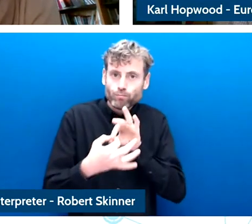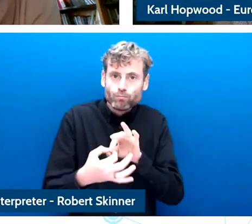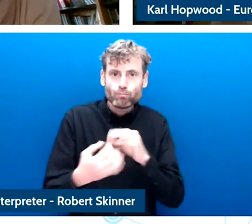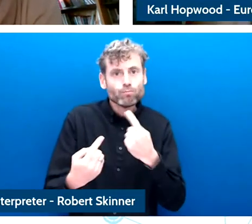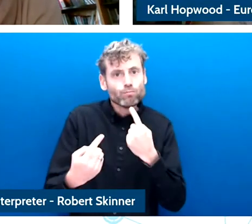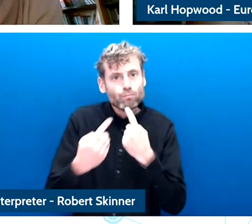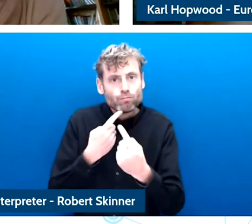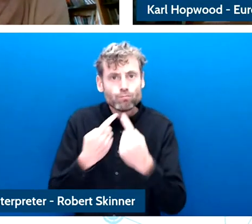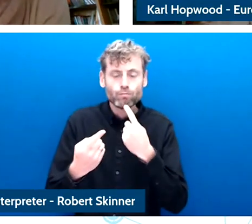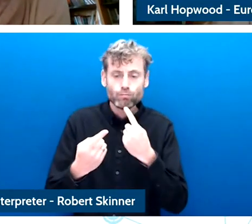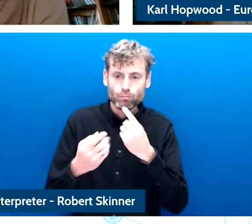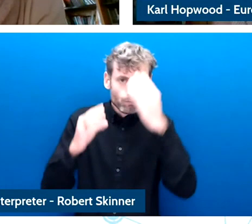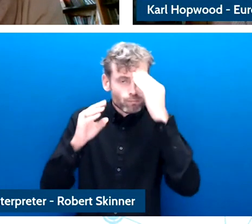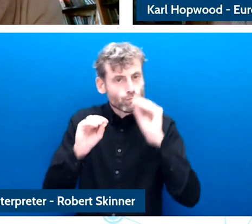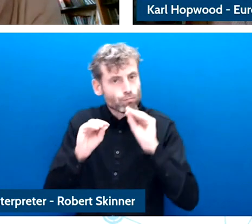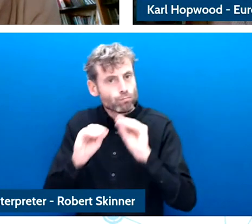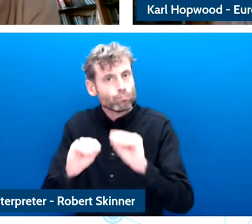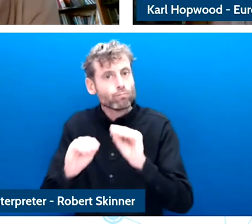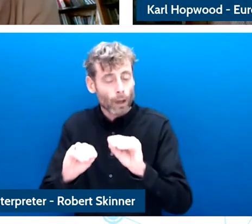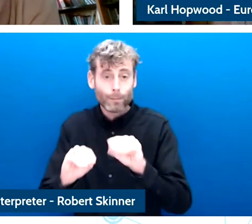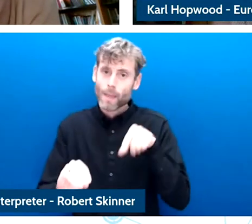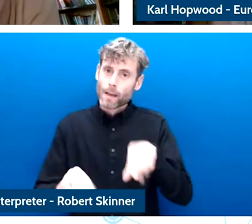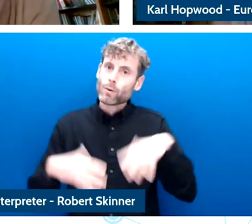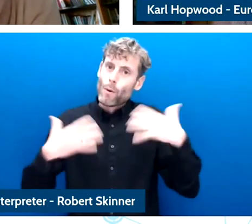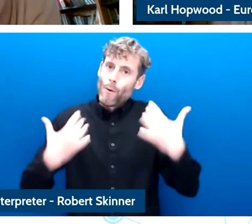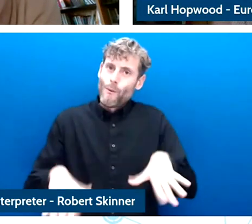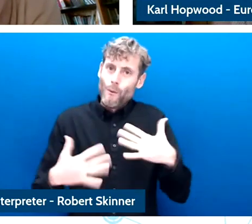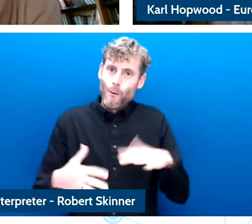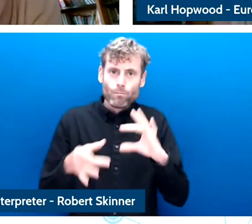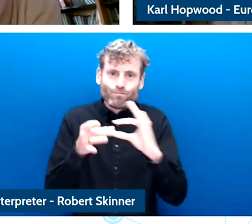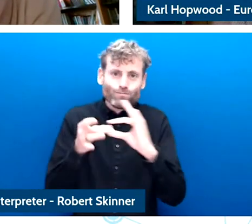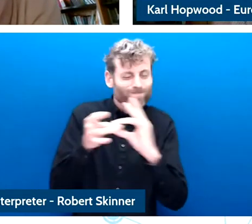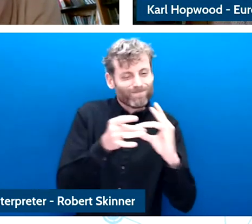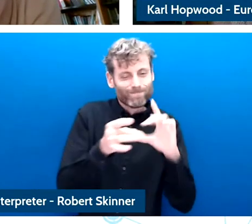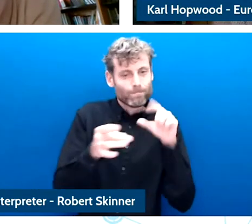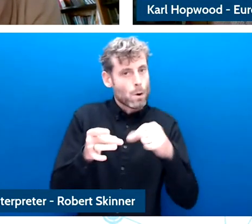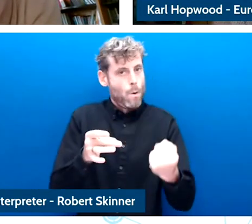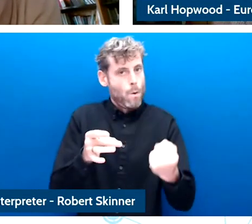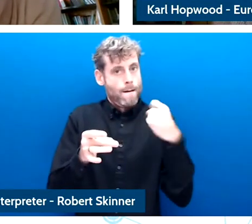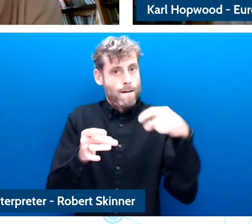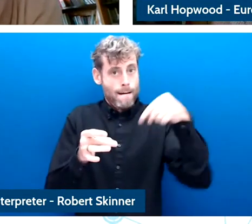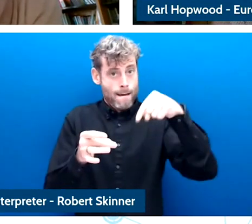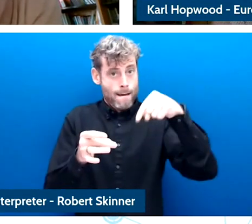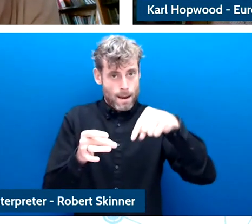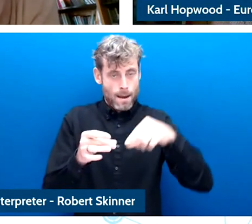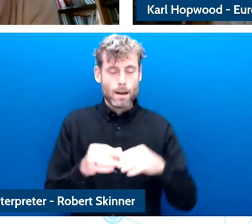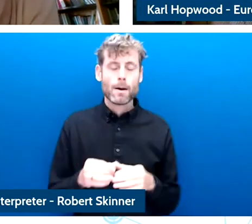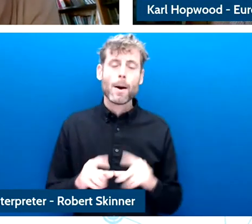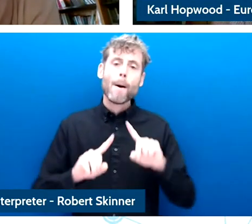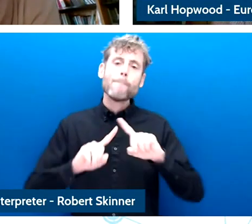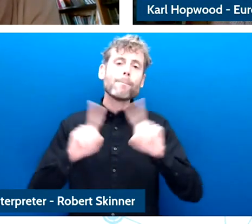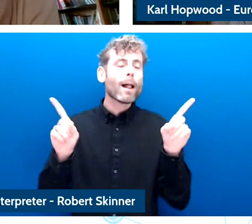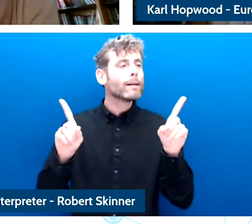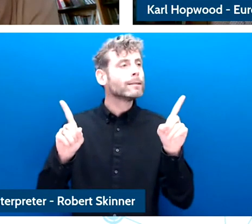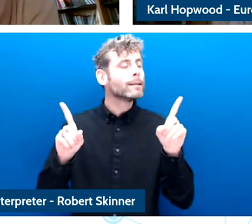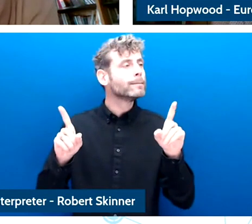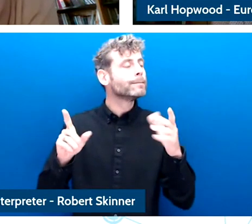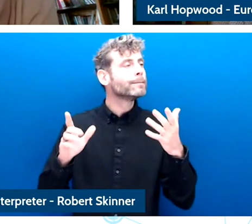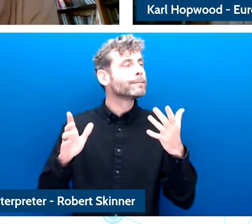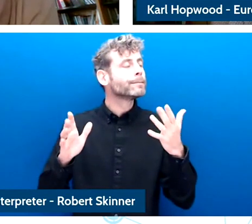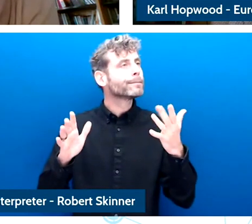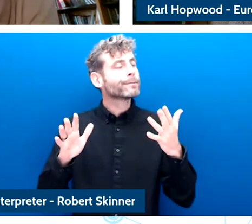And, I also believe that children who are not accompanied by their parents in